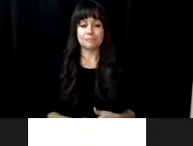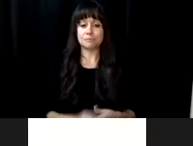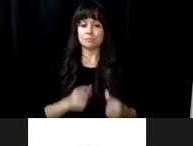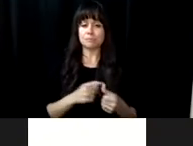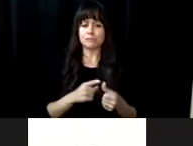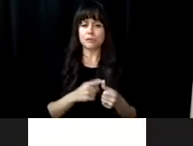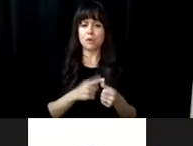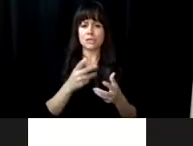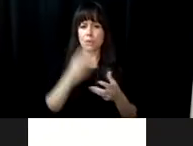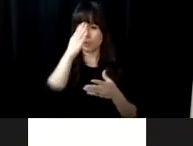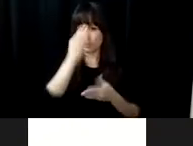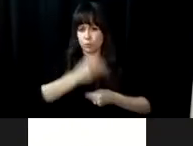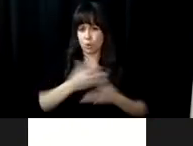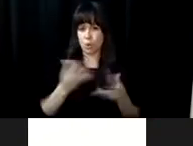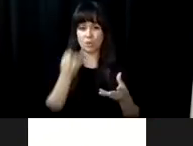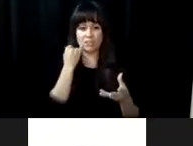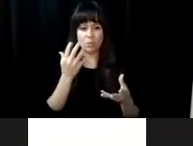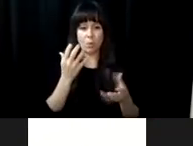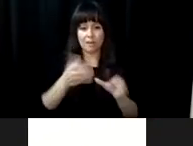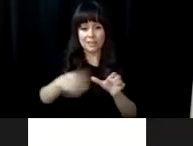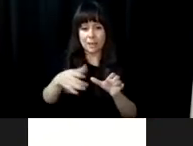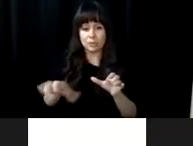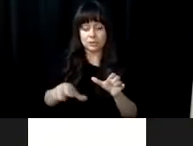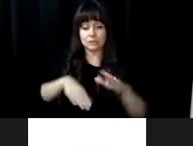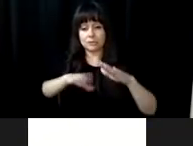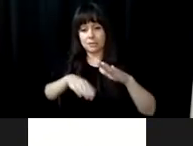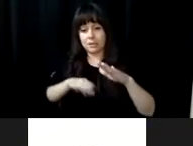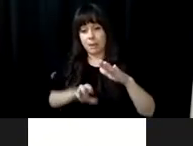. Before we get started, one piece of